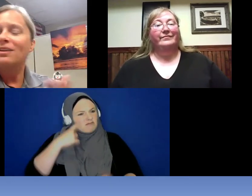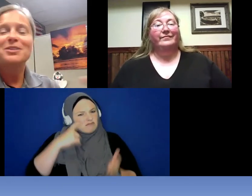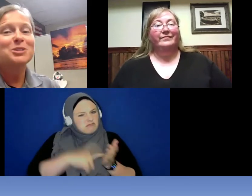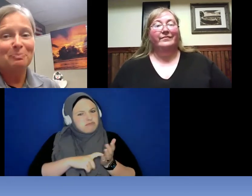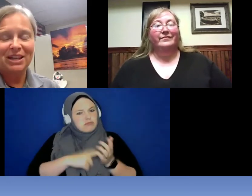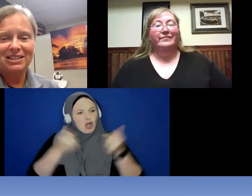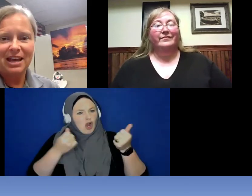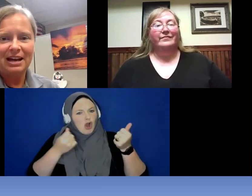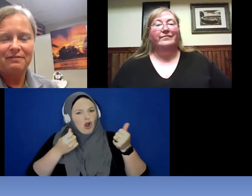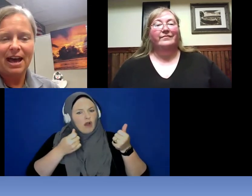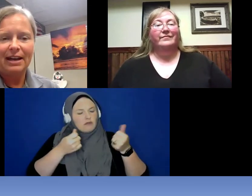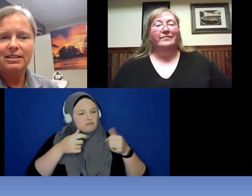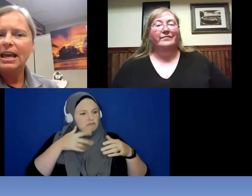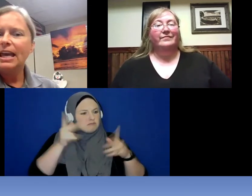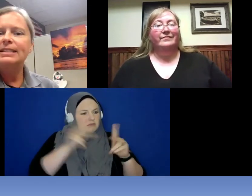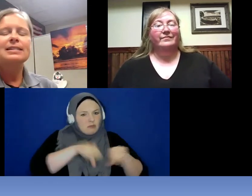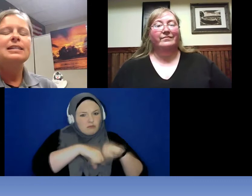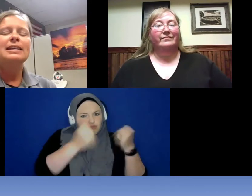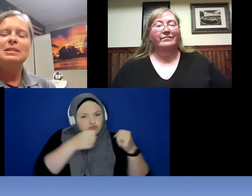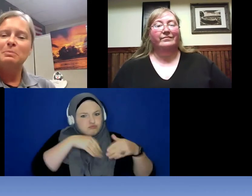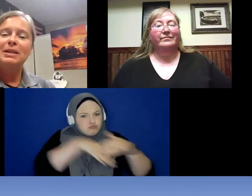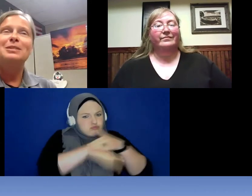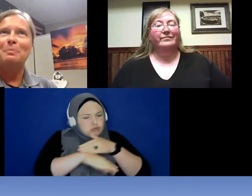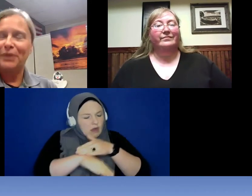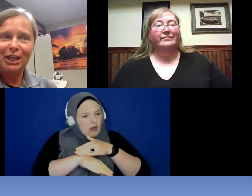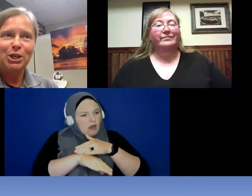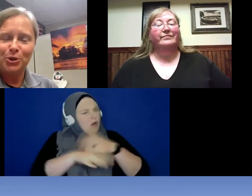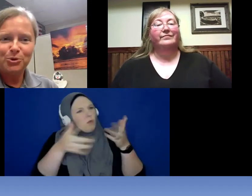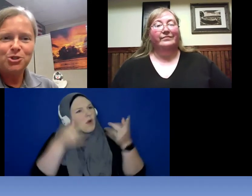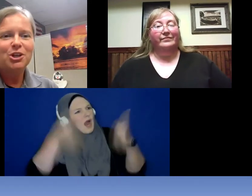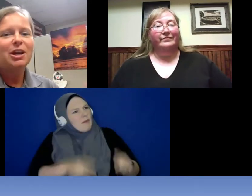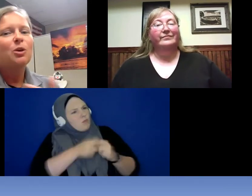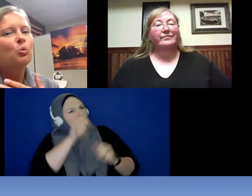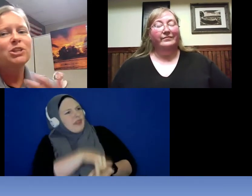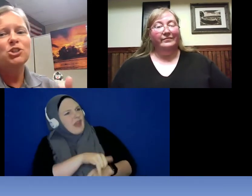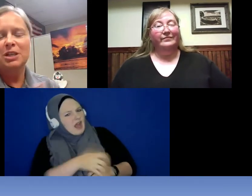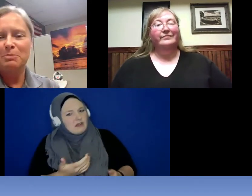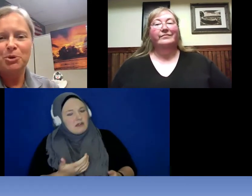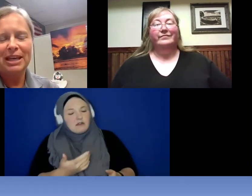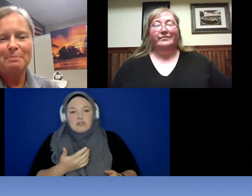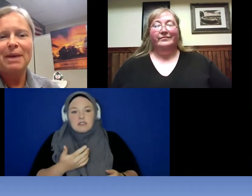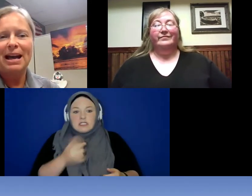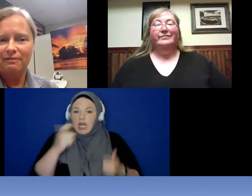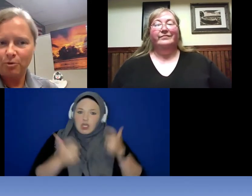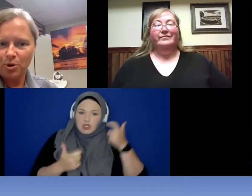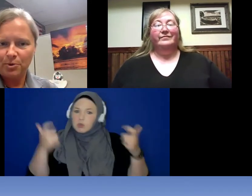Or something to that effect. It doesn't need to be something huge , we just communicate back and forthwith